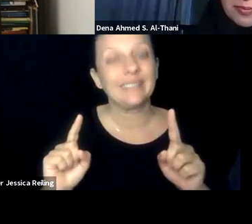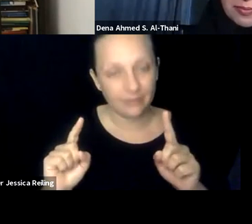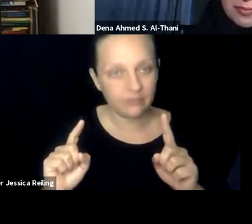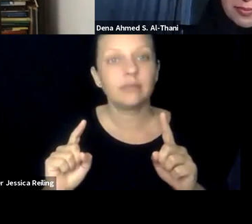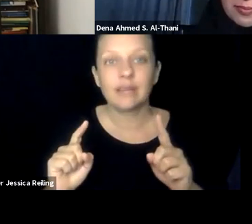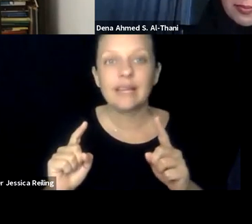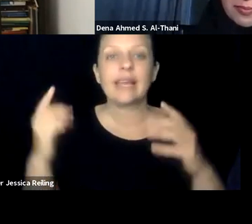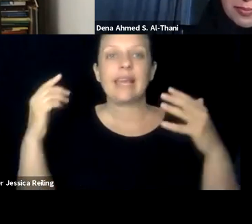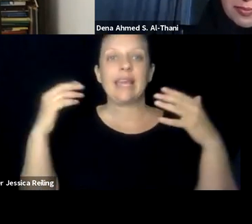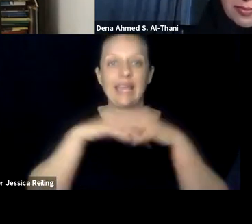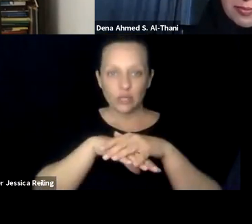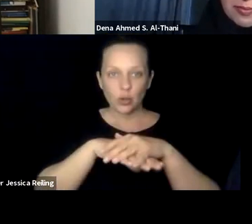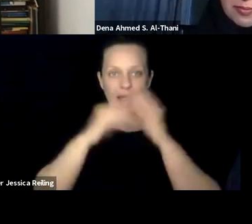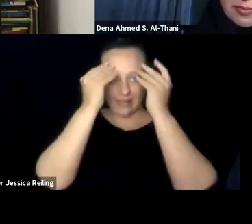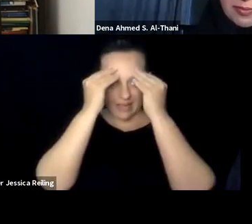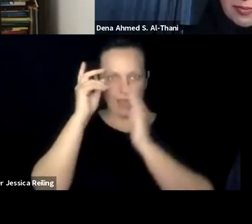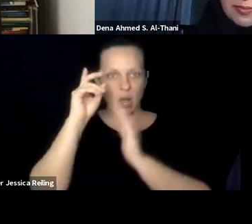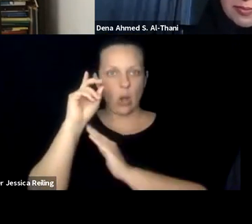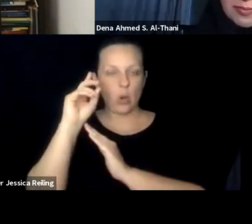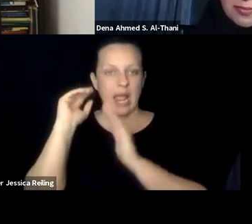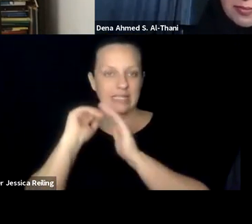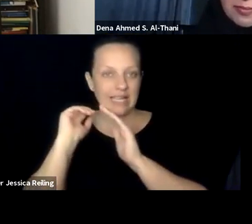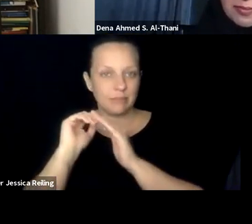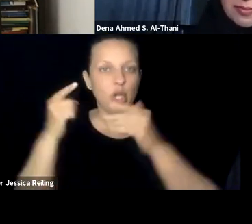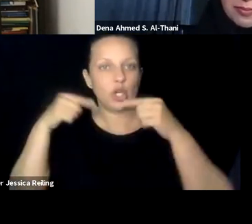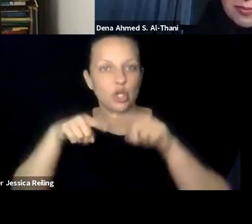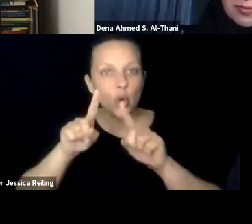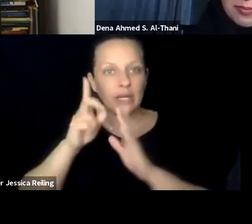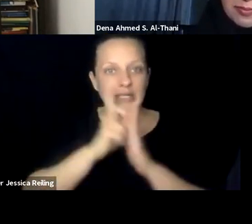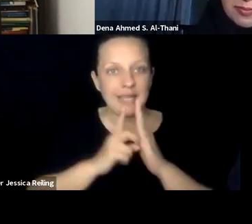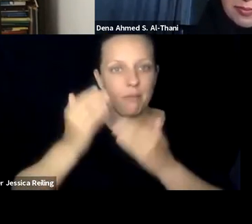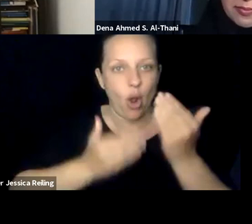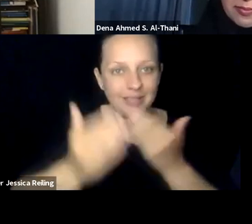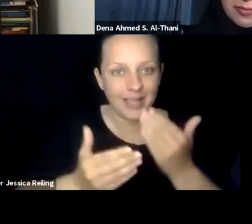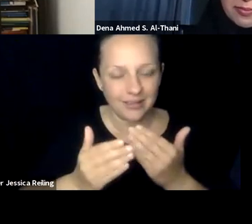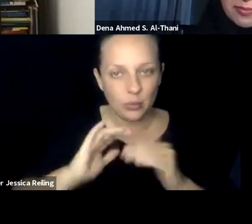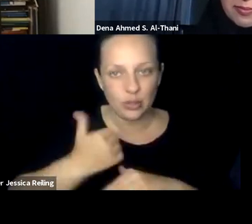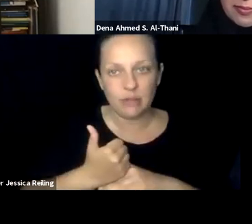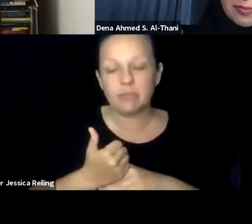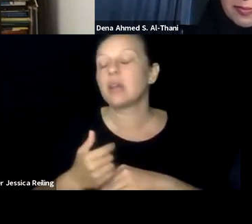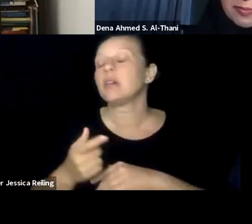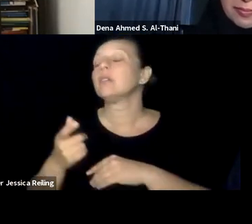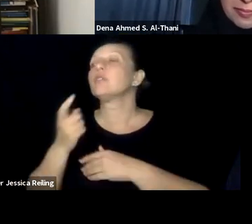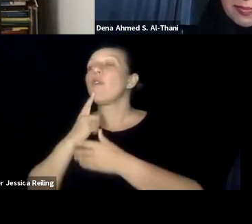that's the least effective way to do it. The most effective way is to integrate accessibility when you do design.